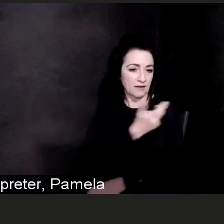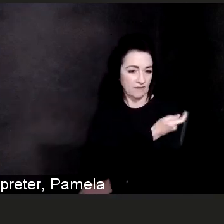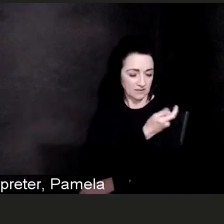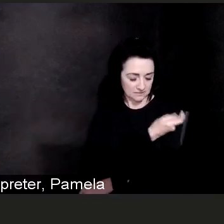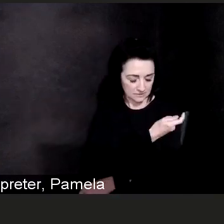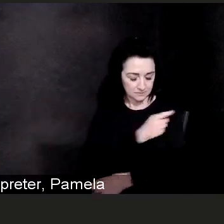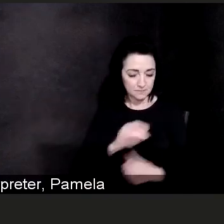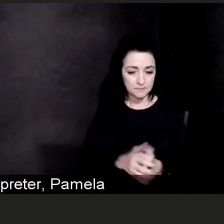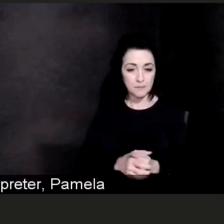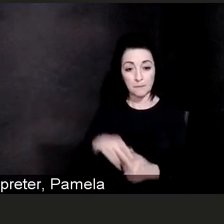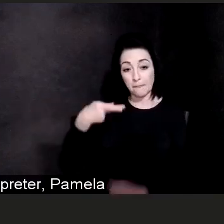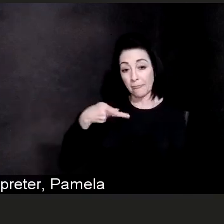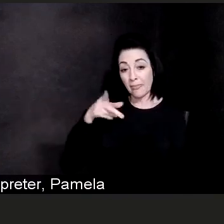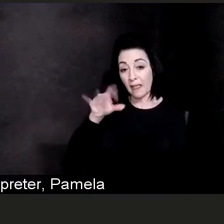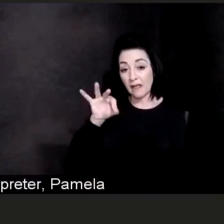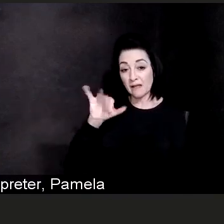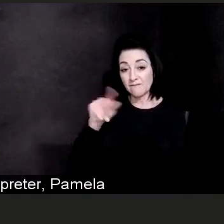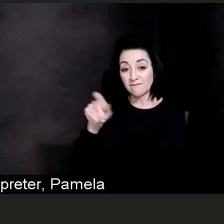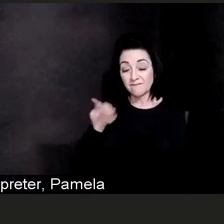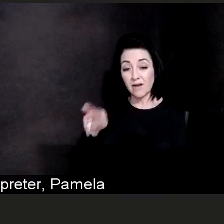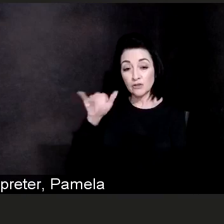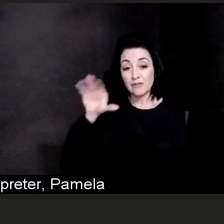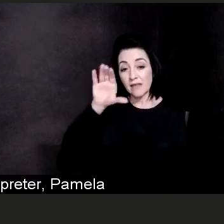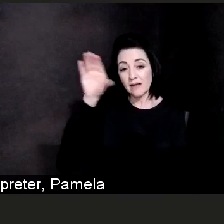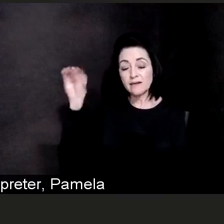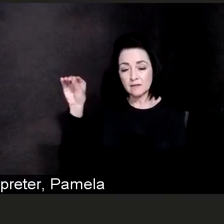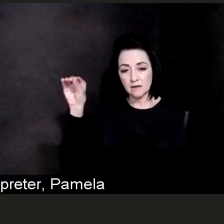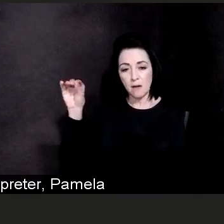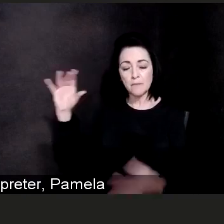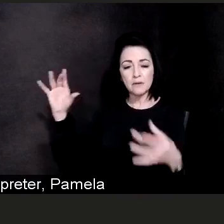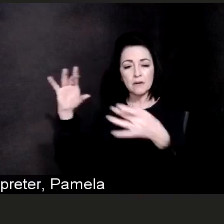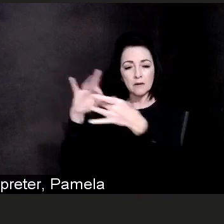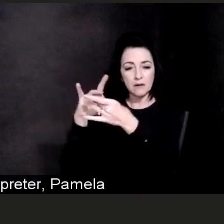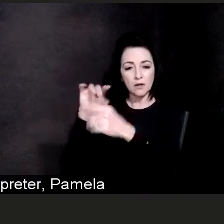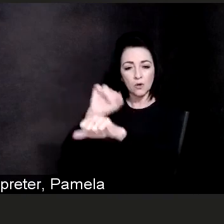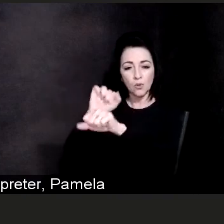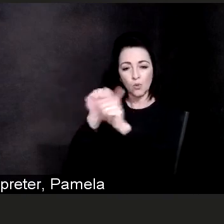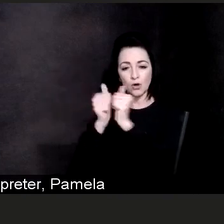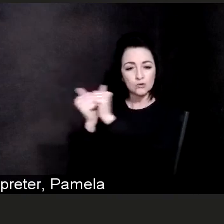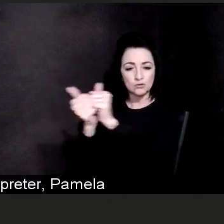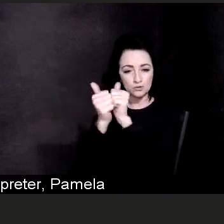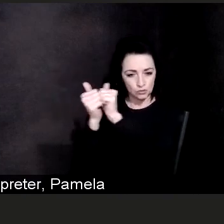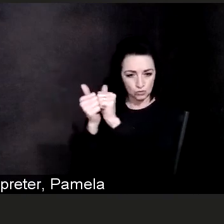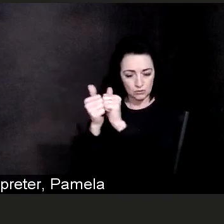with a company called BioNTech. So it's also known as the Pfizer-BioNTech vaccines.